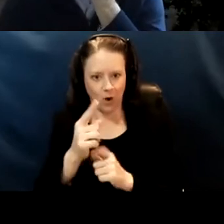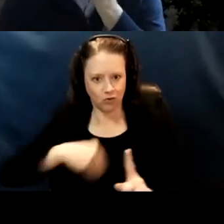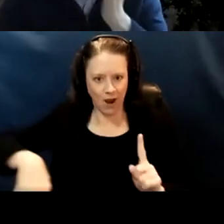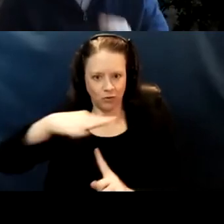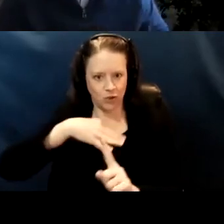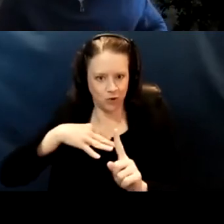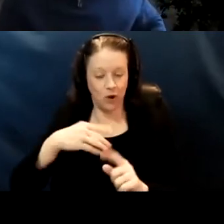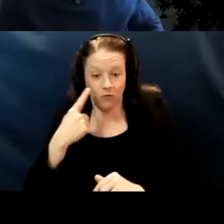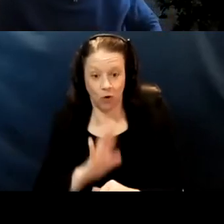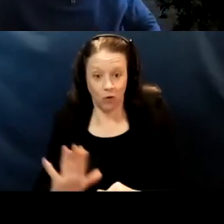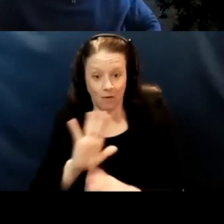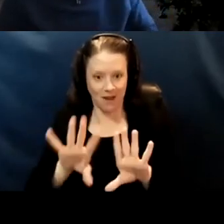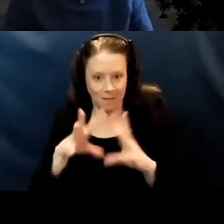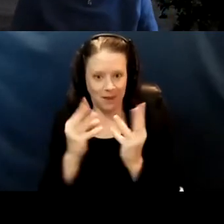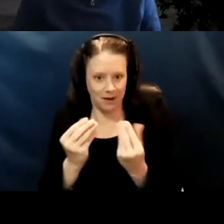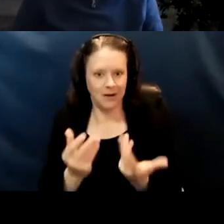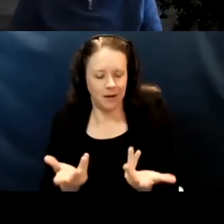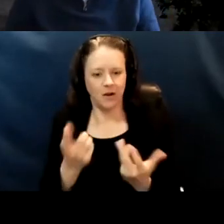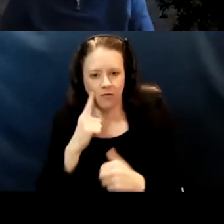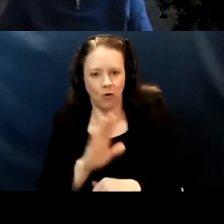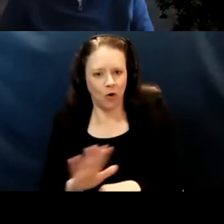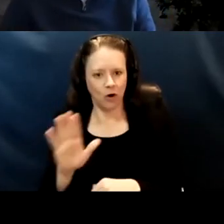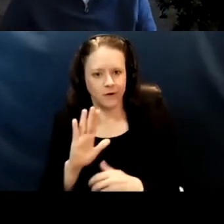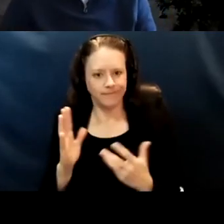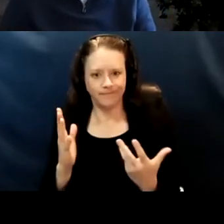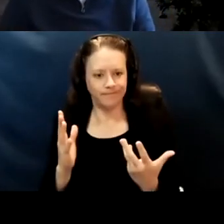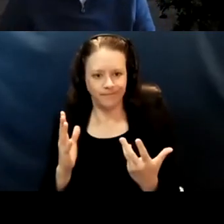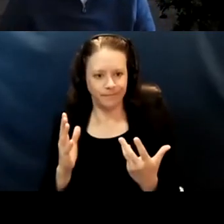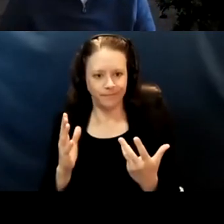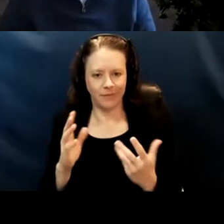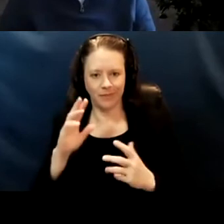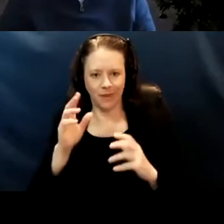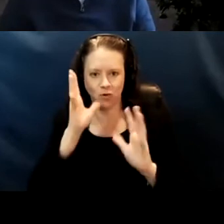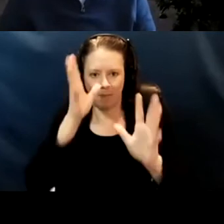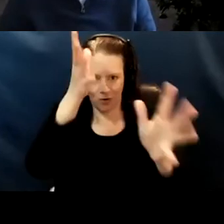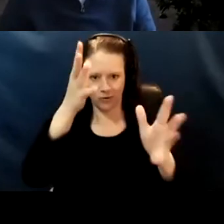for your family, for even the grandparents you wanna hug for the, you know